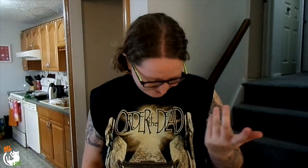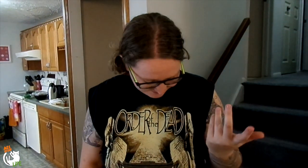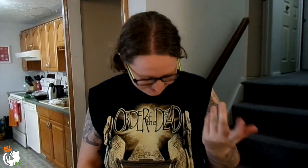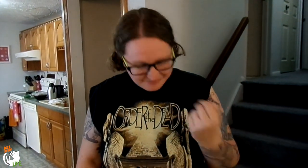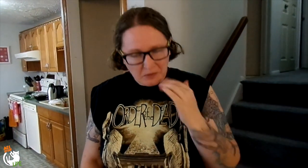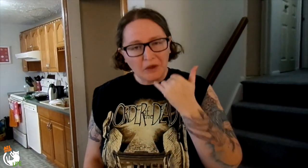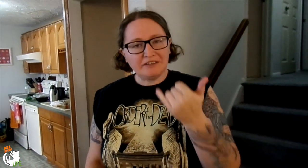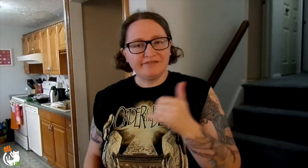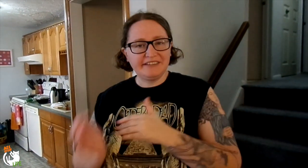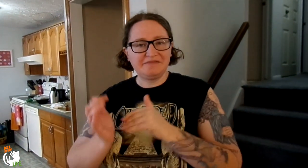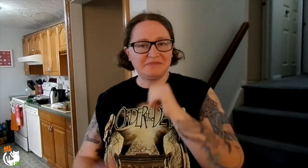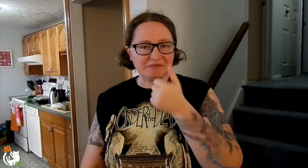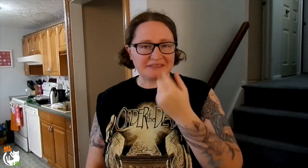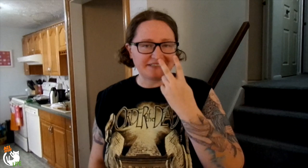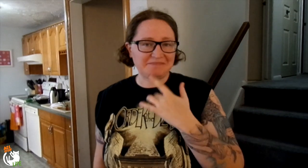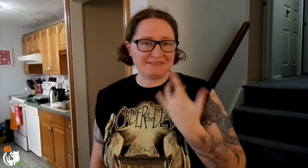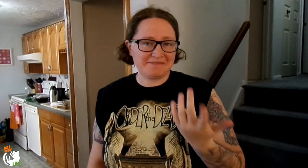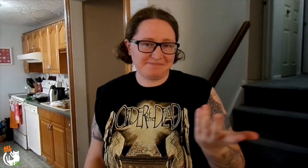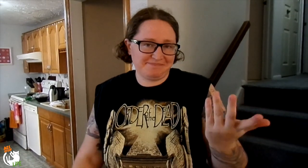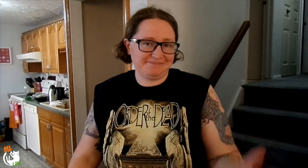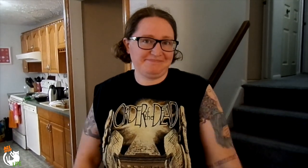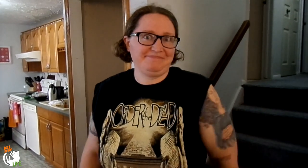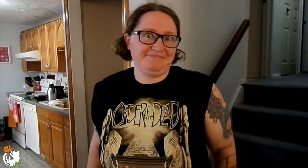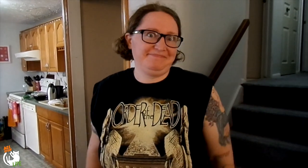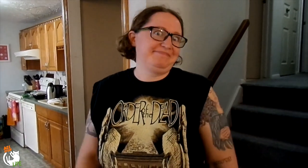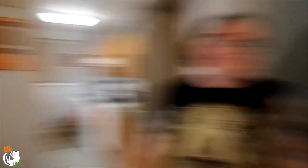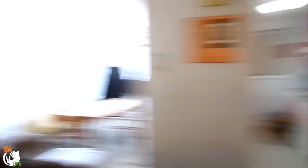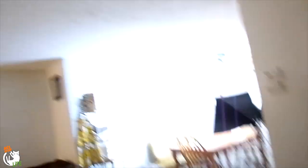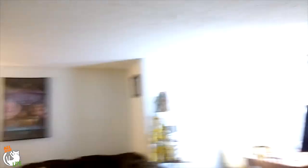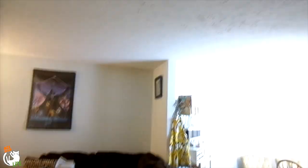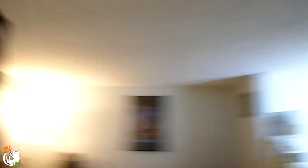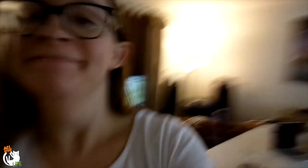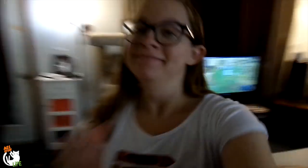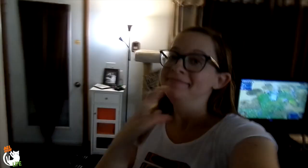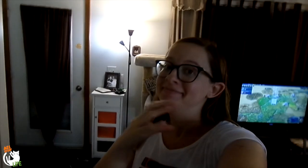[JE] Anyways have to call the doctor tomorrow and see what's going on.